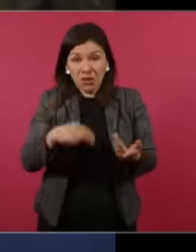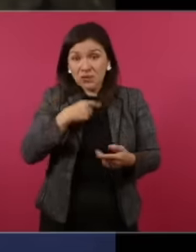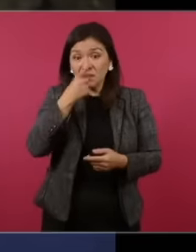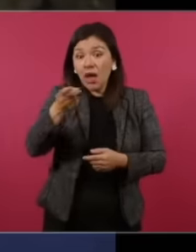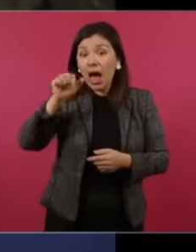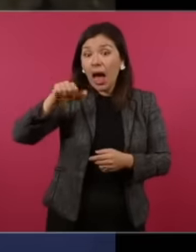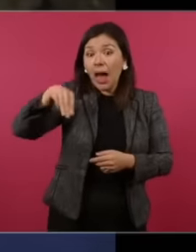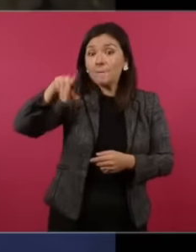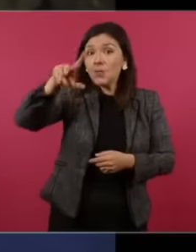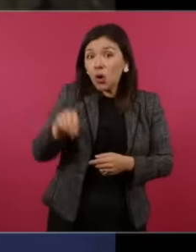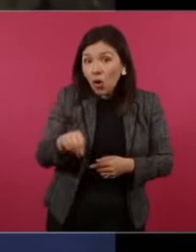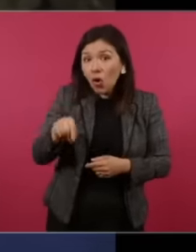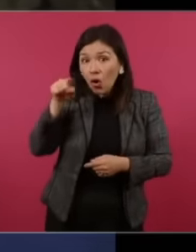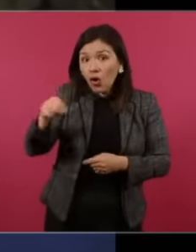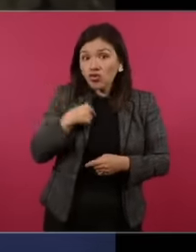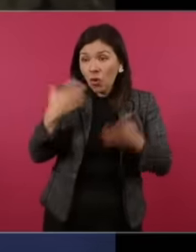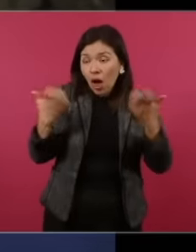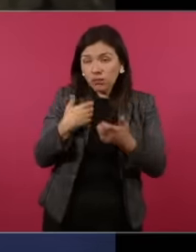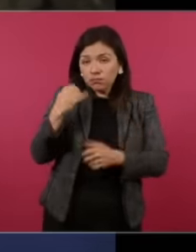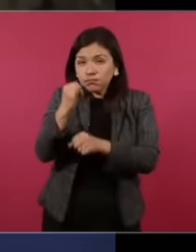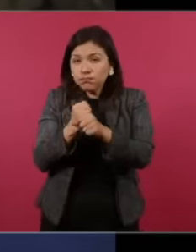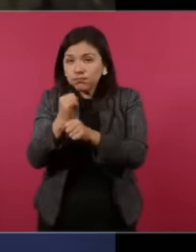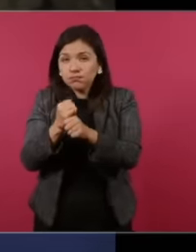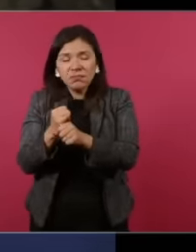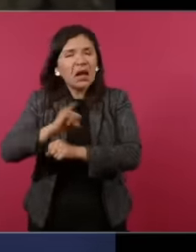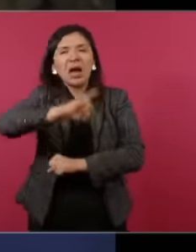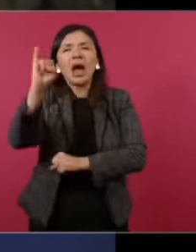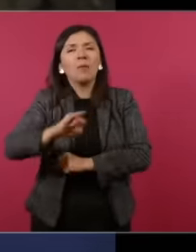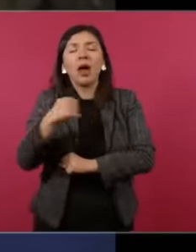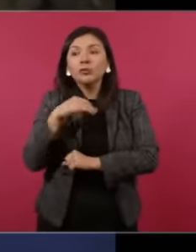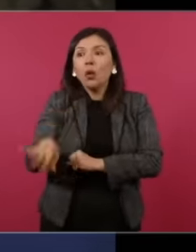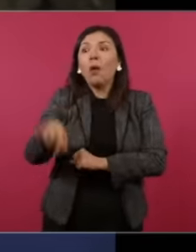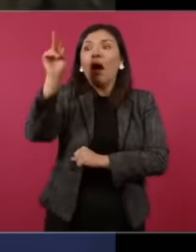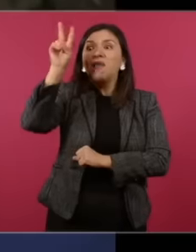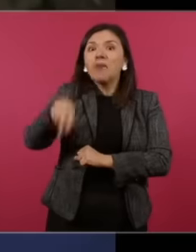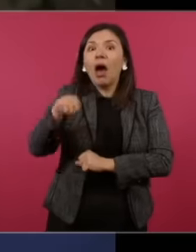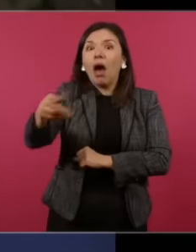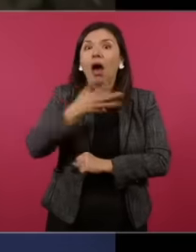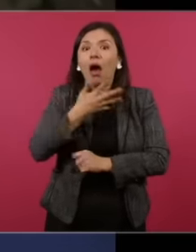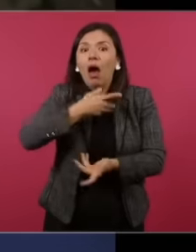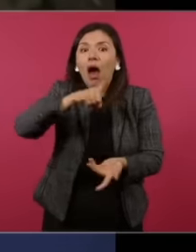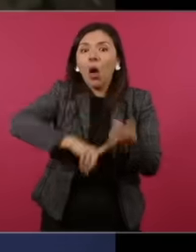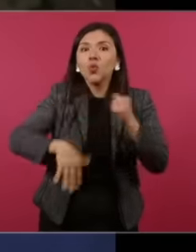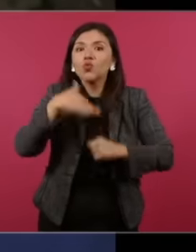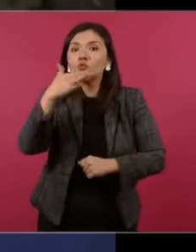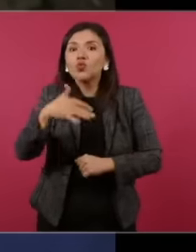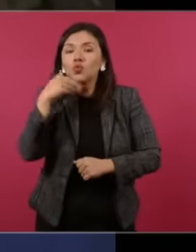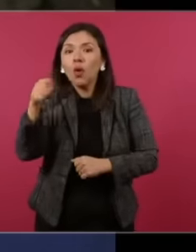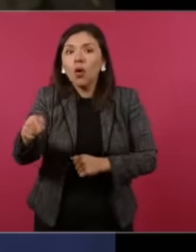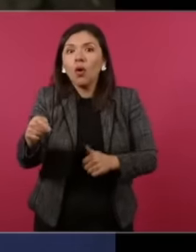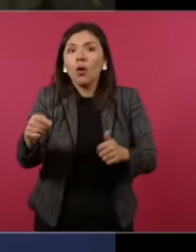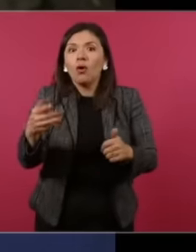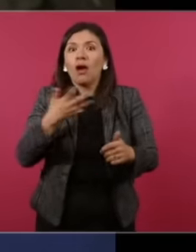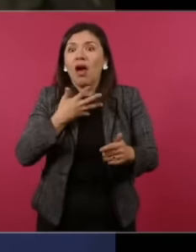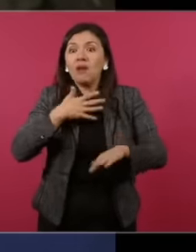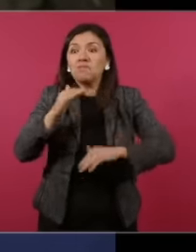Obrador and Anabel Hernández have not found anything that has to do with that illicit enrichment